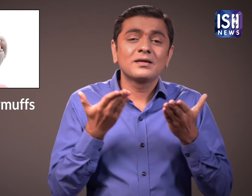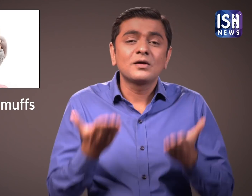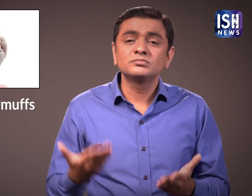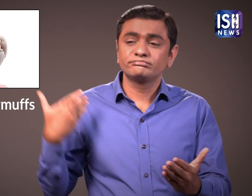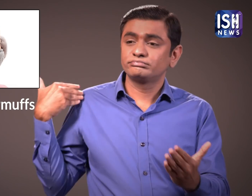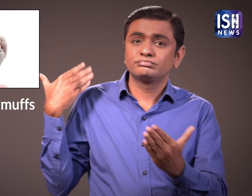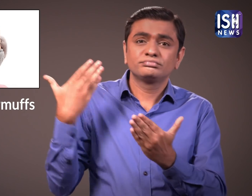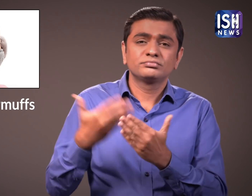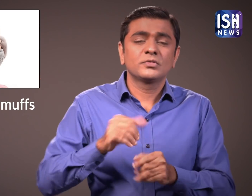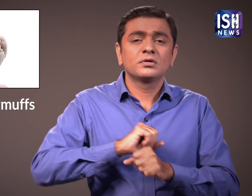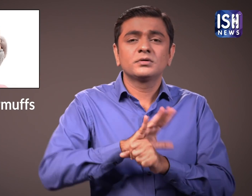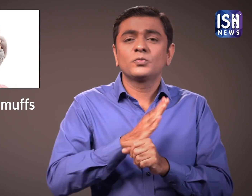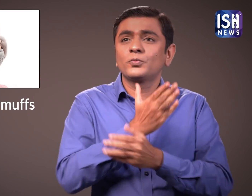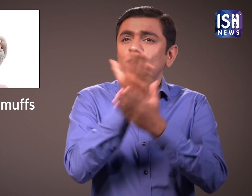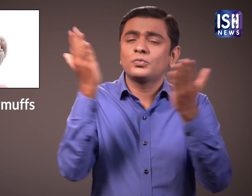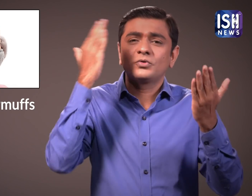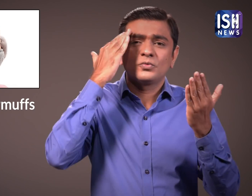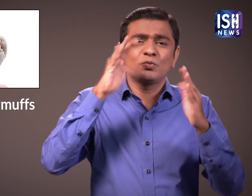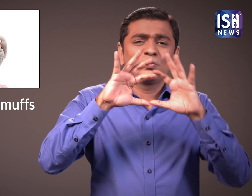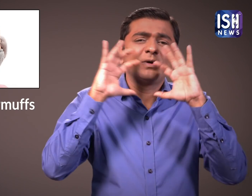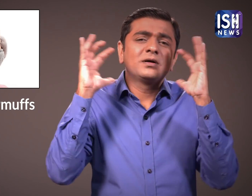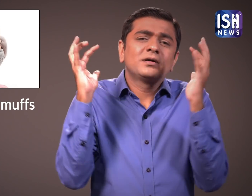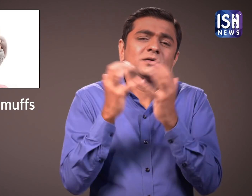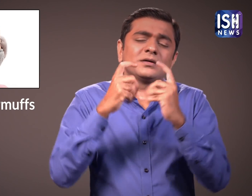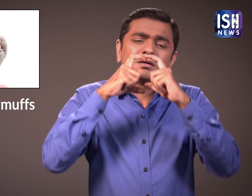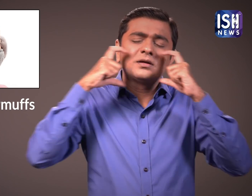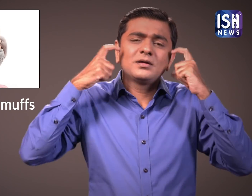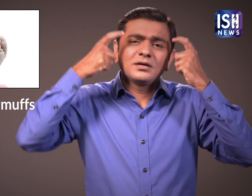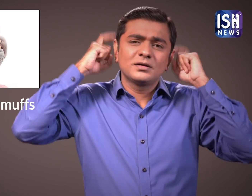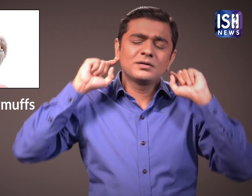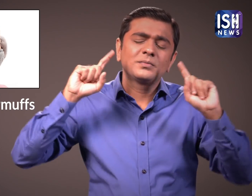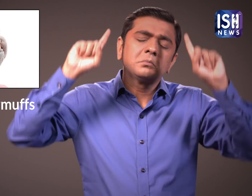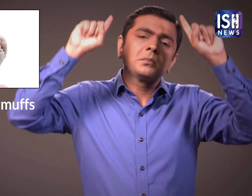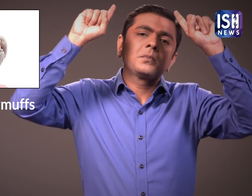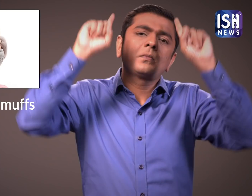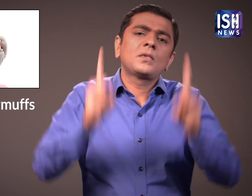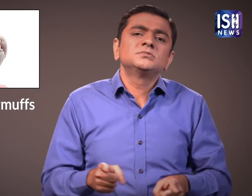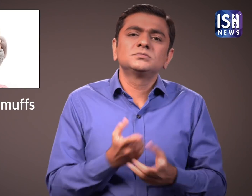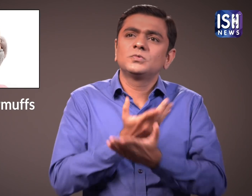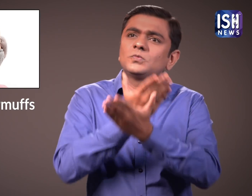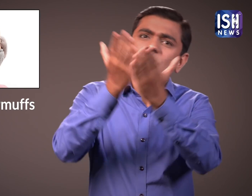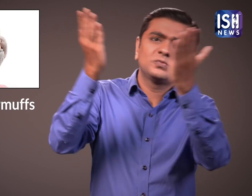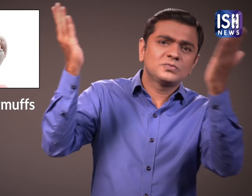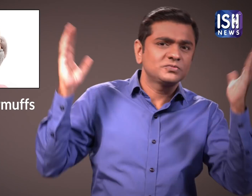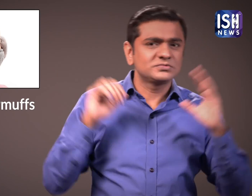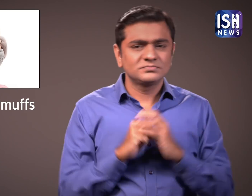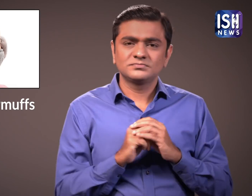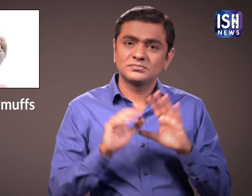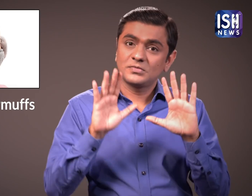Now due to the coronavirus, people all over the world are wearing masks.